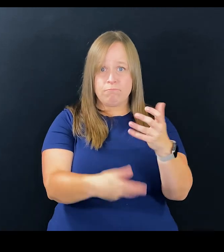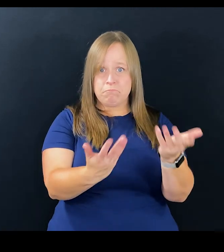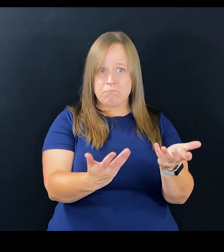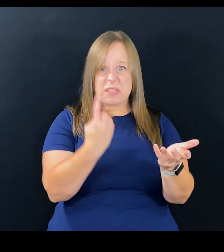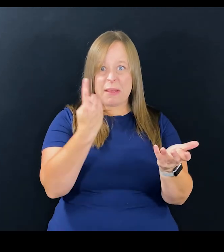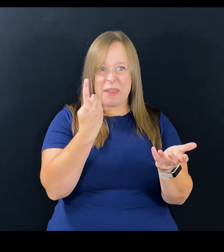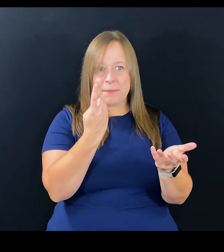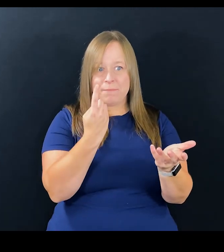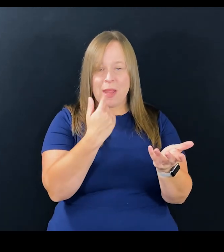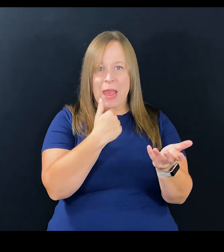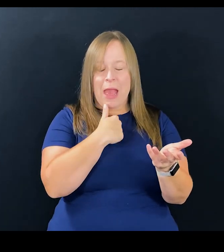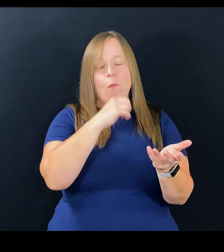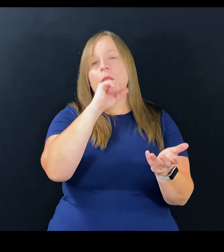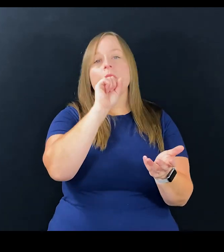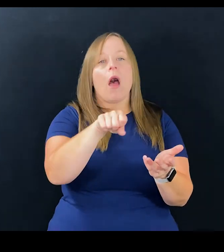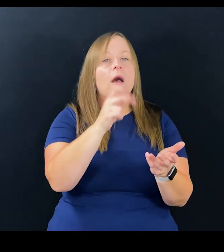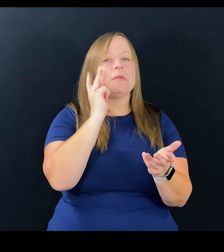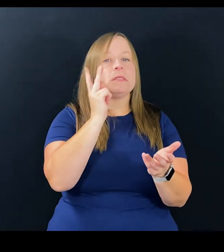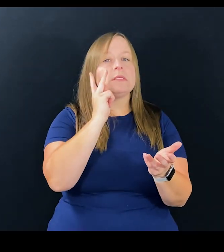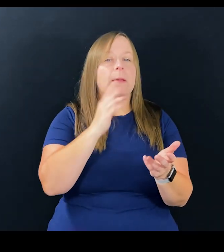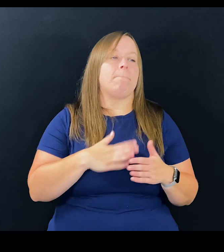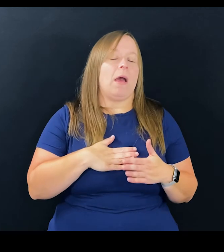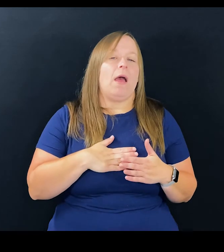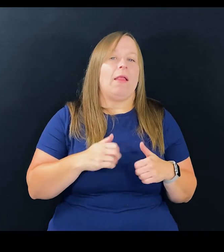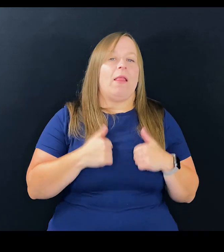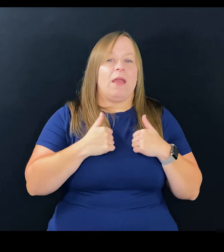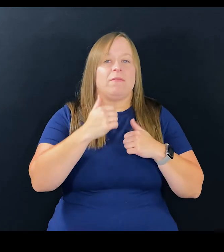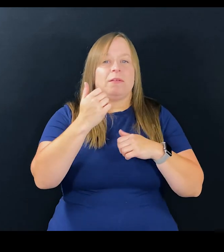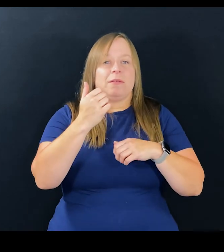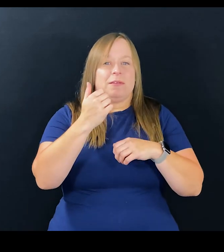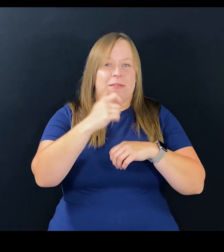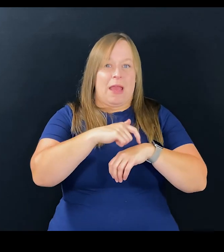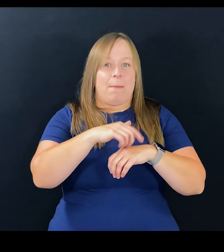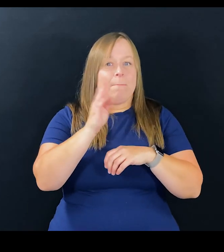and that is something that I would love to see in my lifetime.